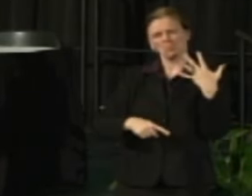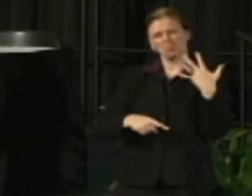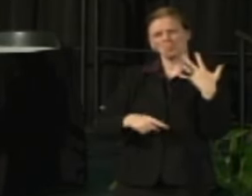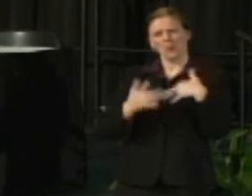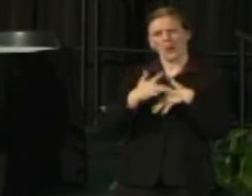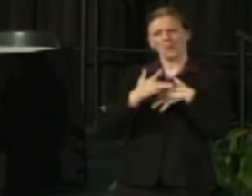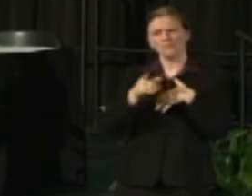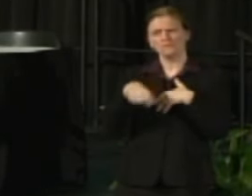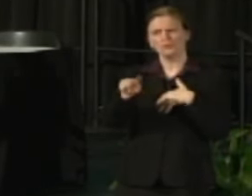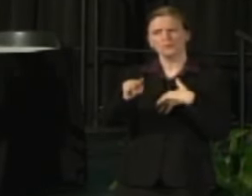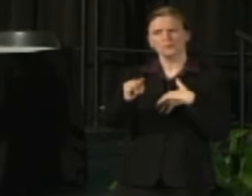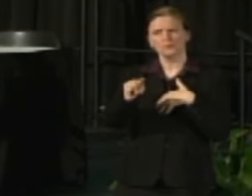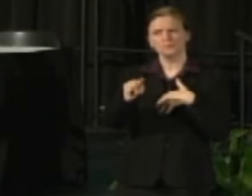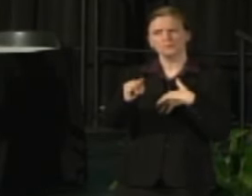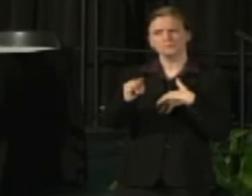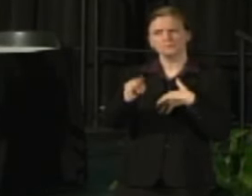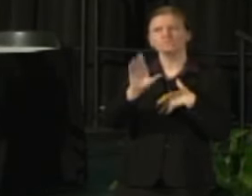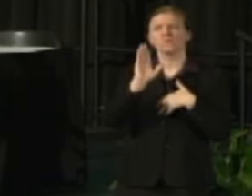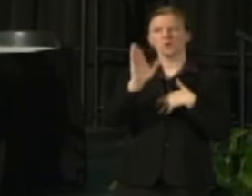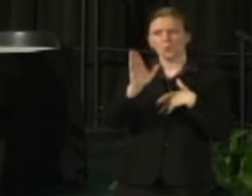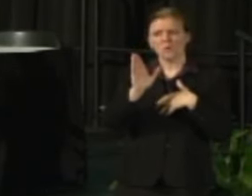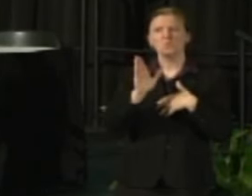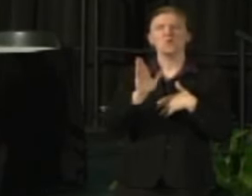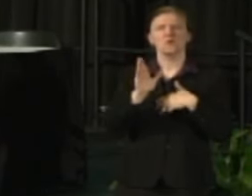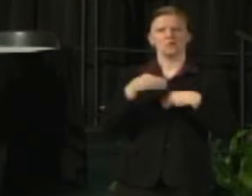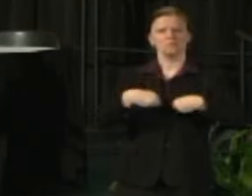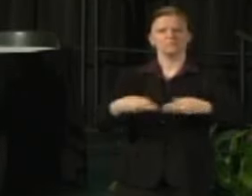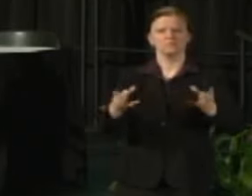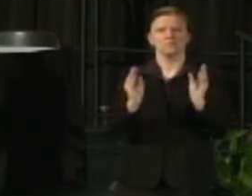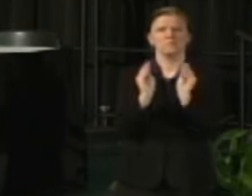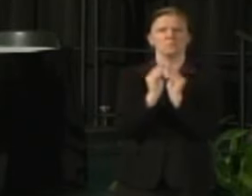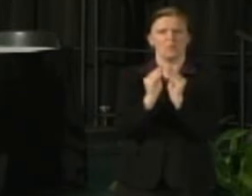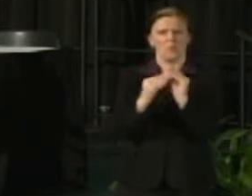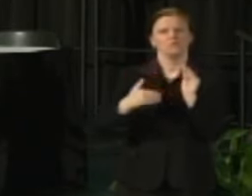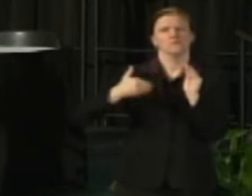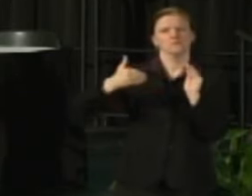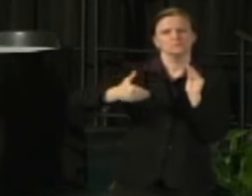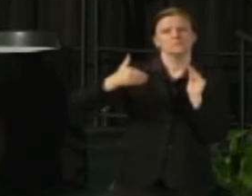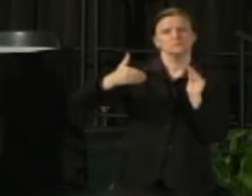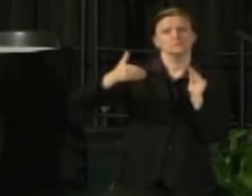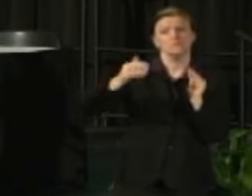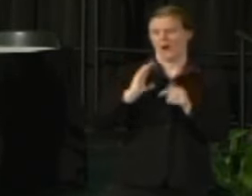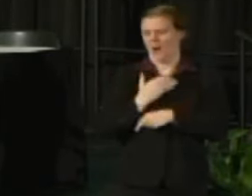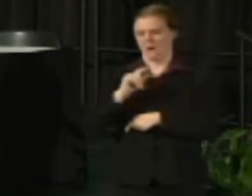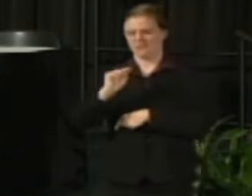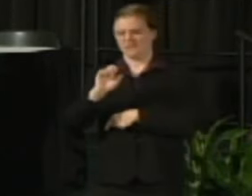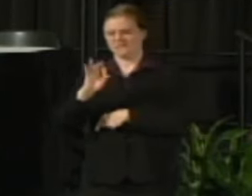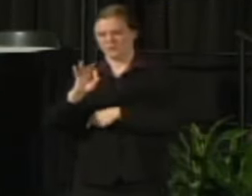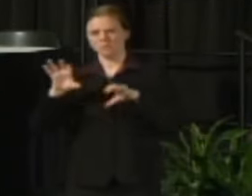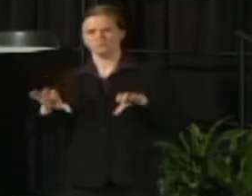and these will be developed even further as we work with the task force that Johannes and I